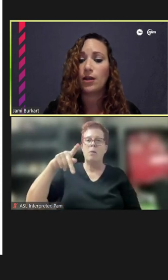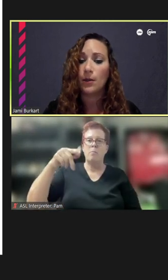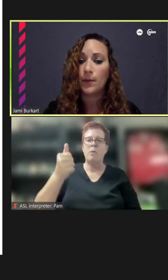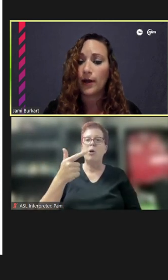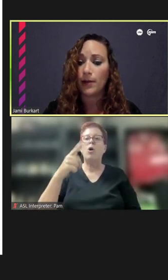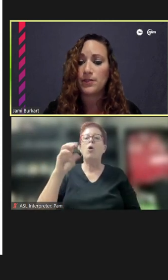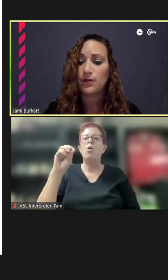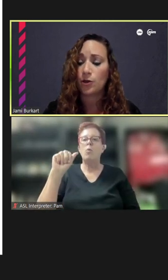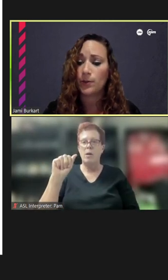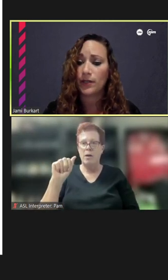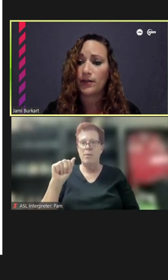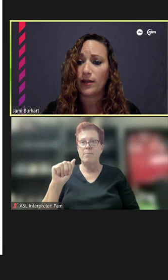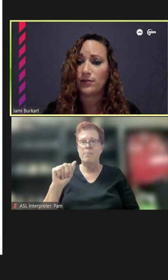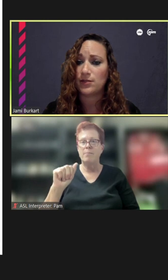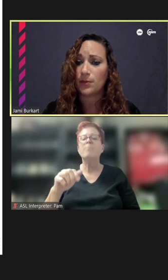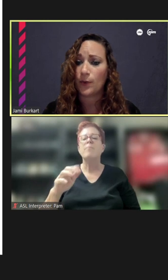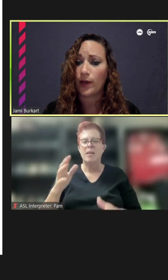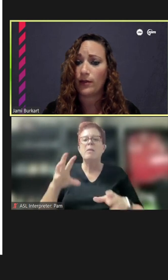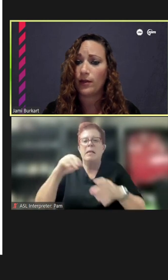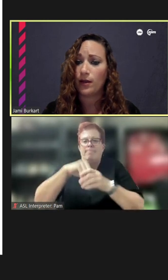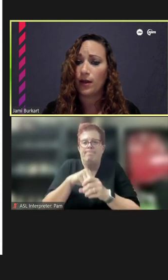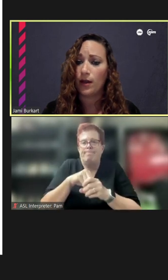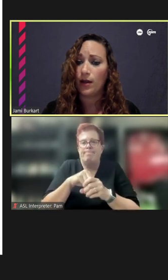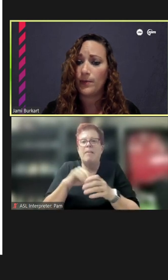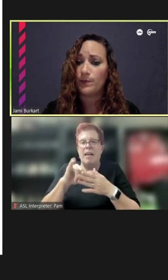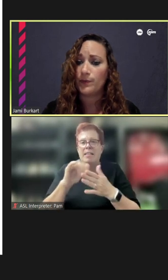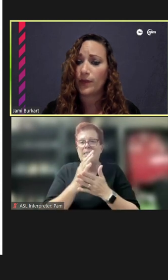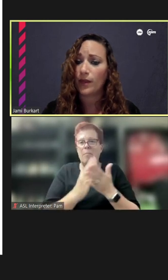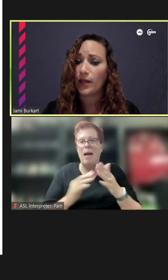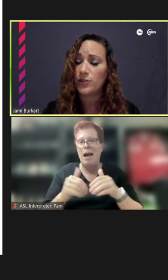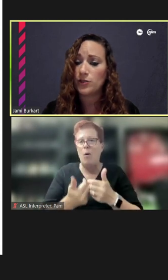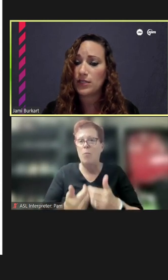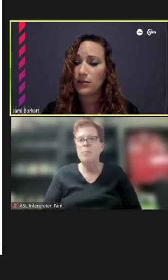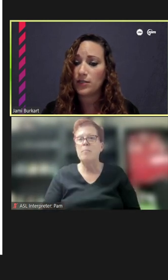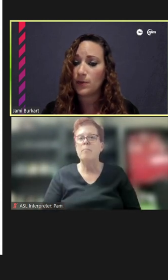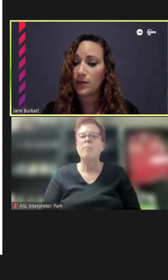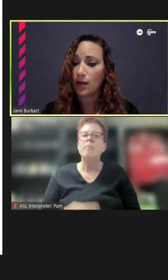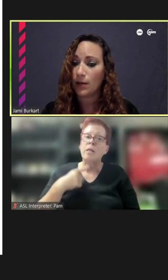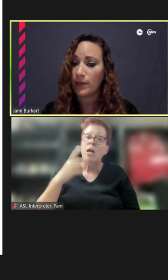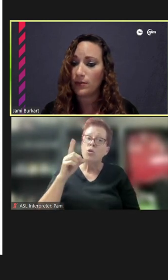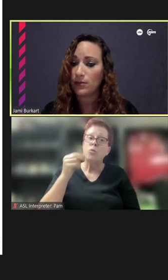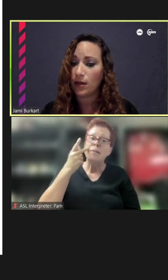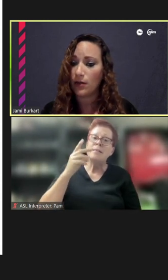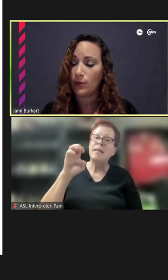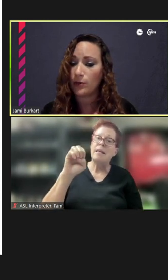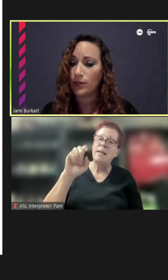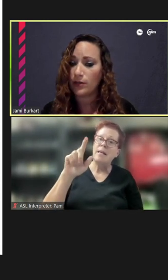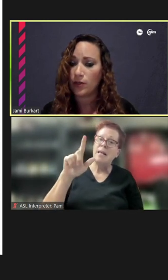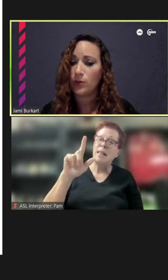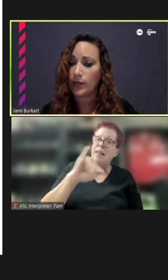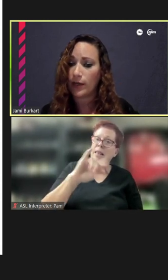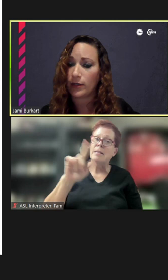can perhaps incorporate that in some way. I do see Elizabeth Auman wrote in the Q&A